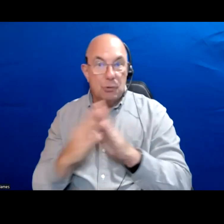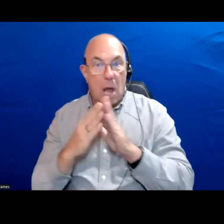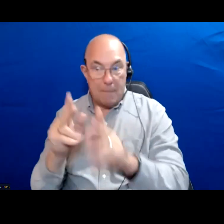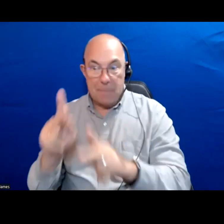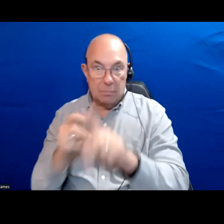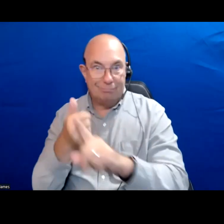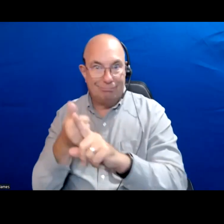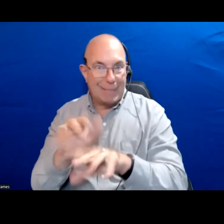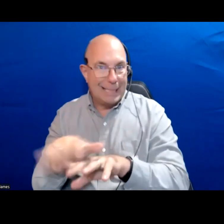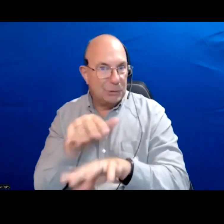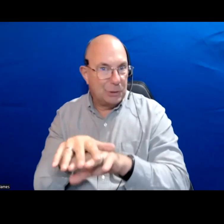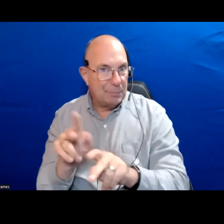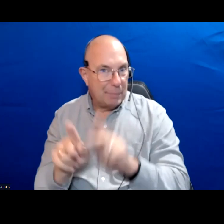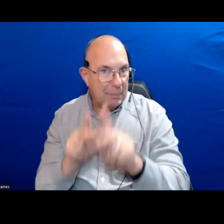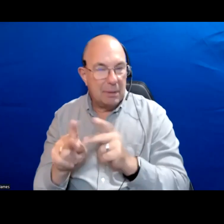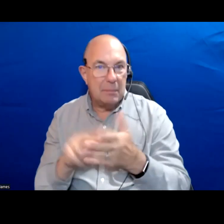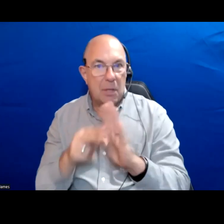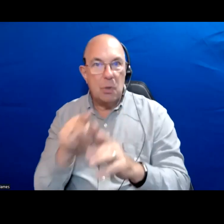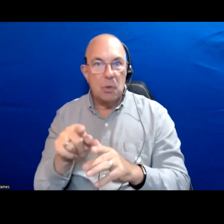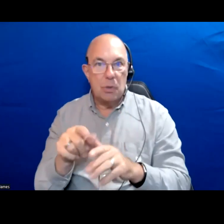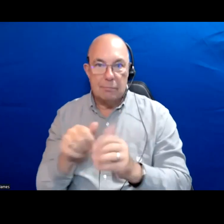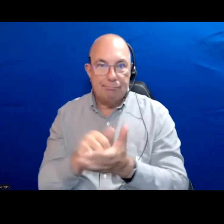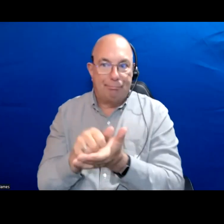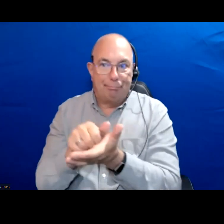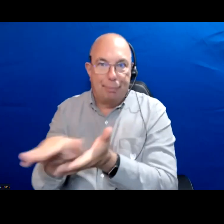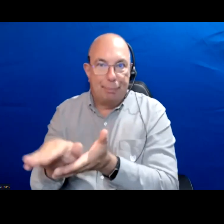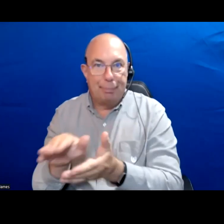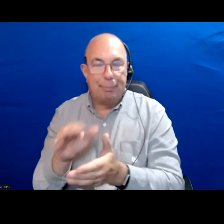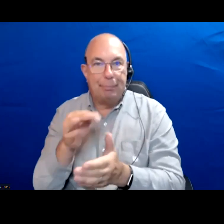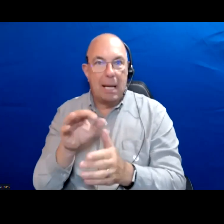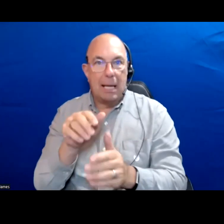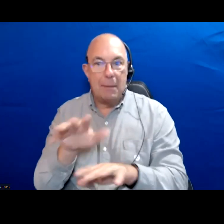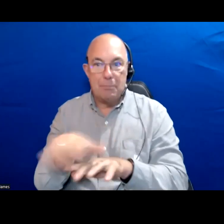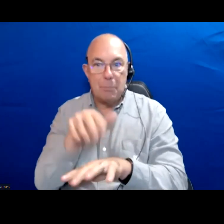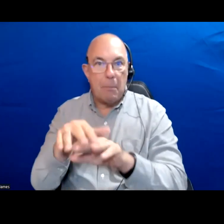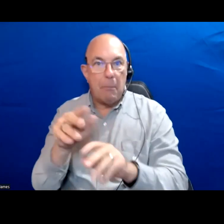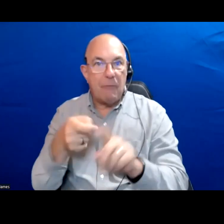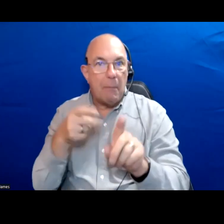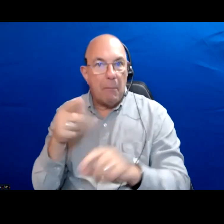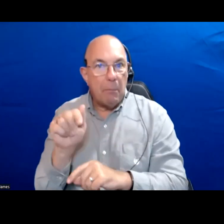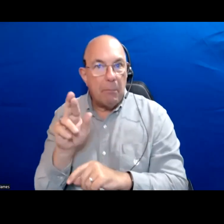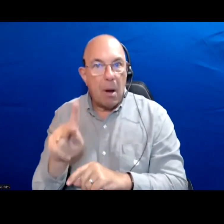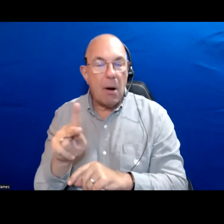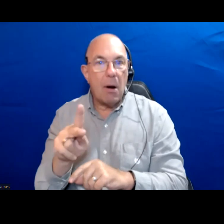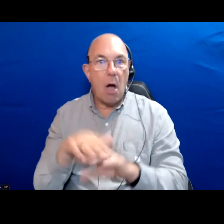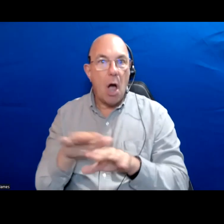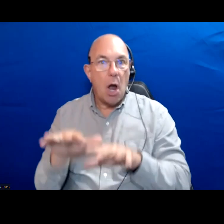And what does it mean when you are displacing an indigenous person out of a park on colonized land?